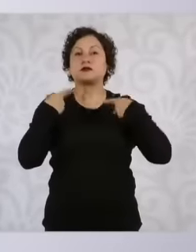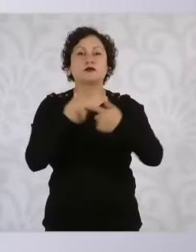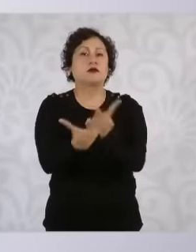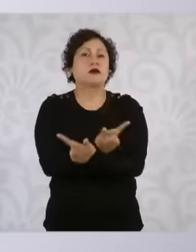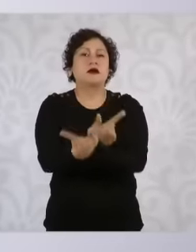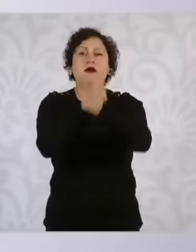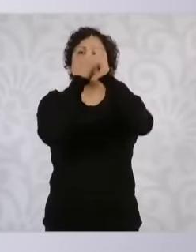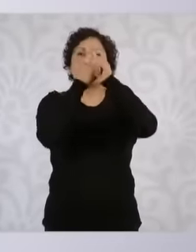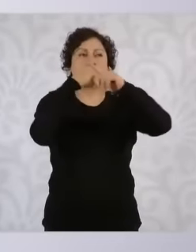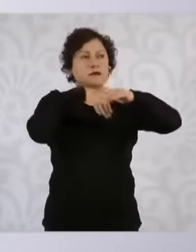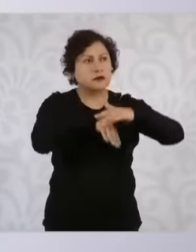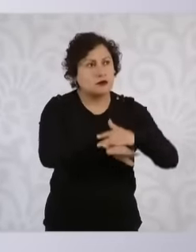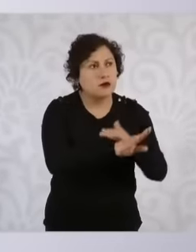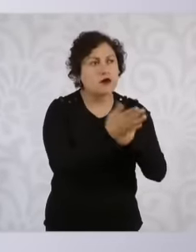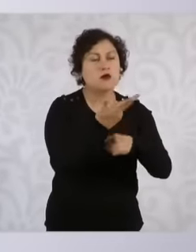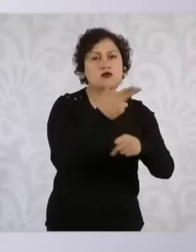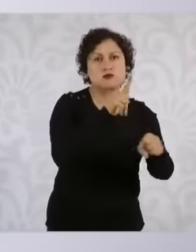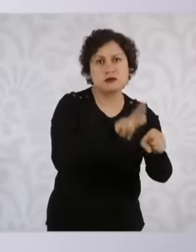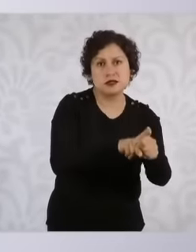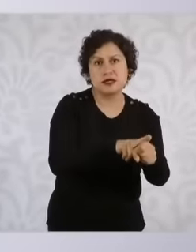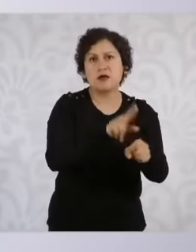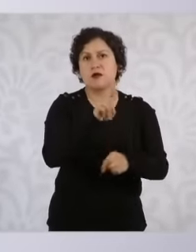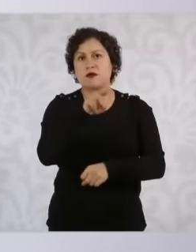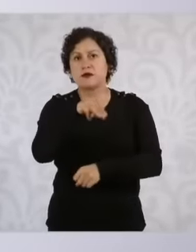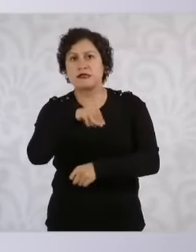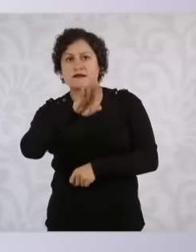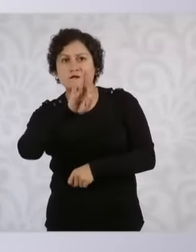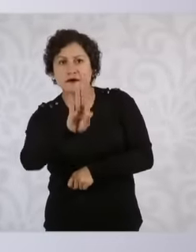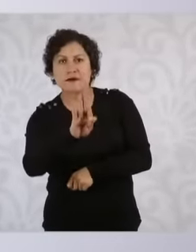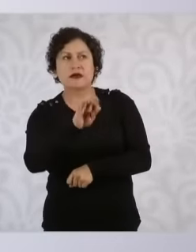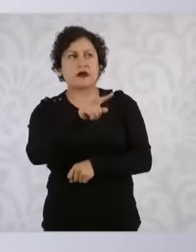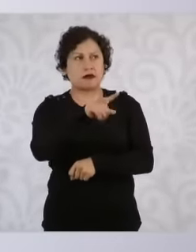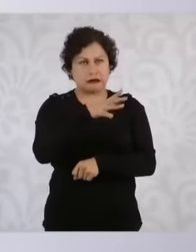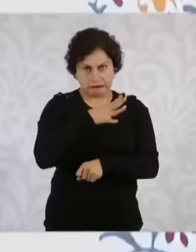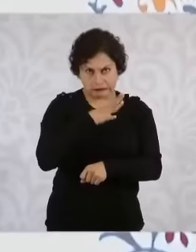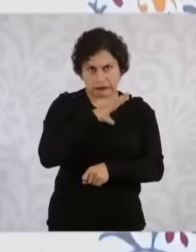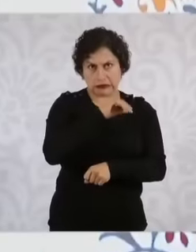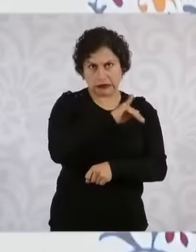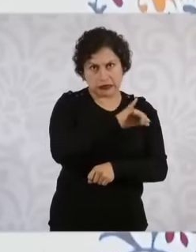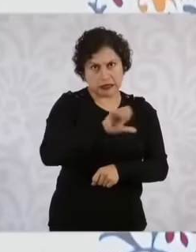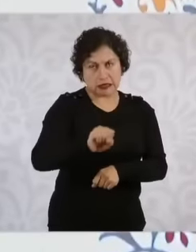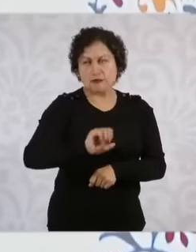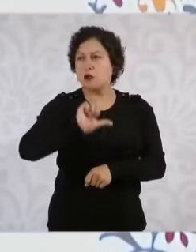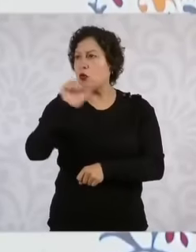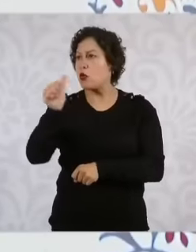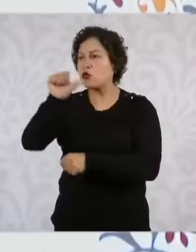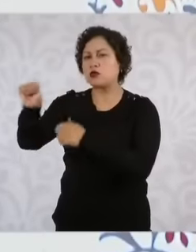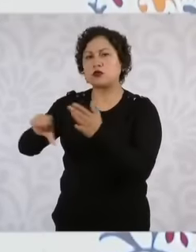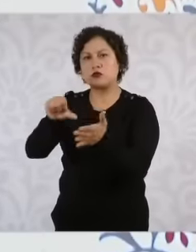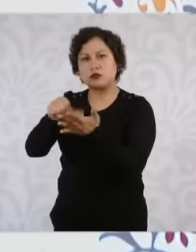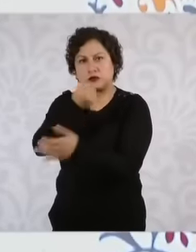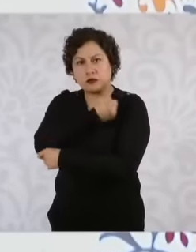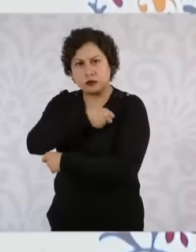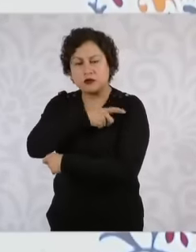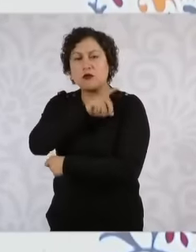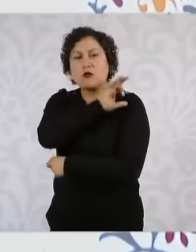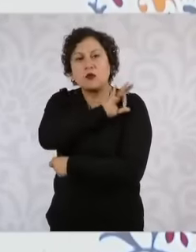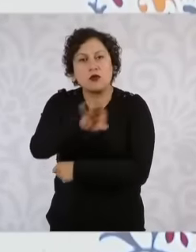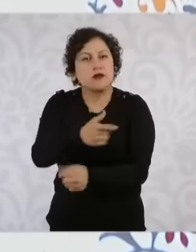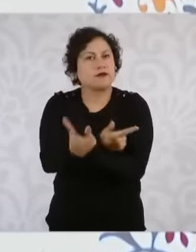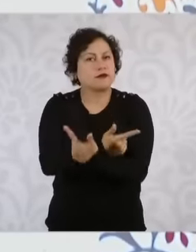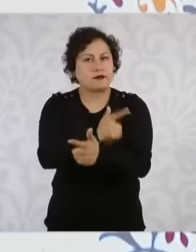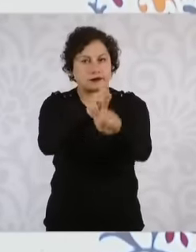family medicine unit with Independence if they are entitled or there was no progress in the agreements. For some